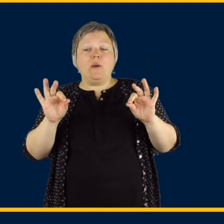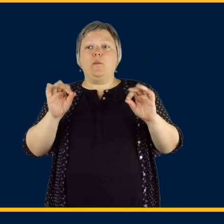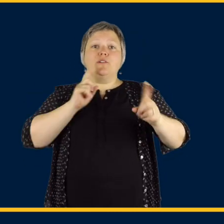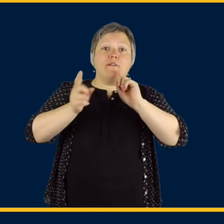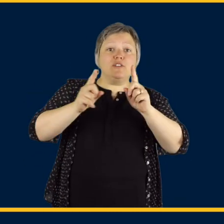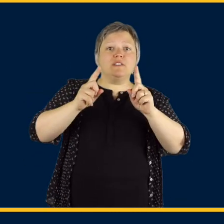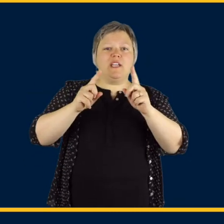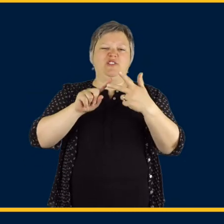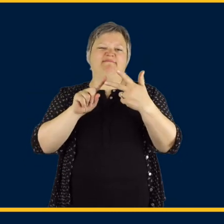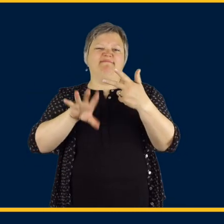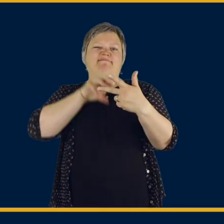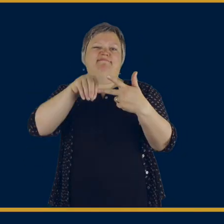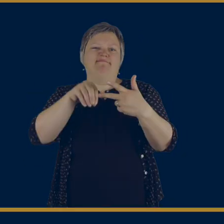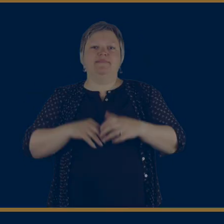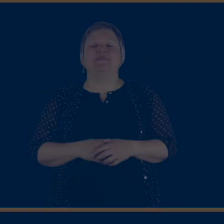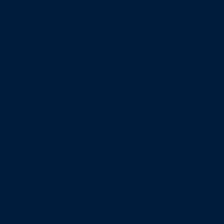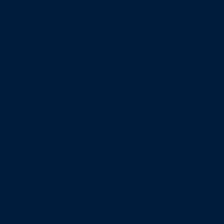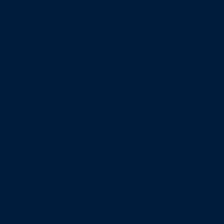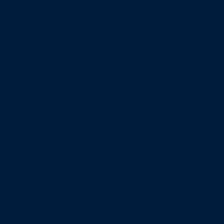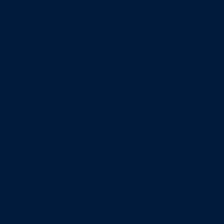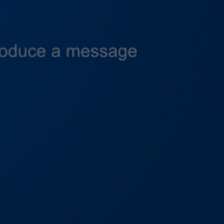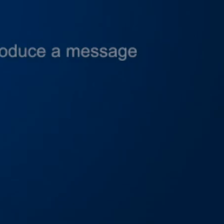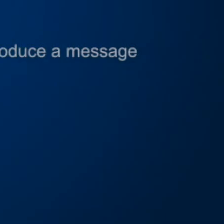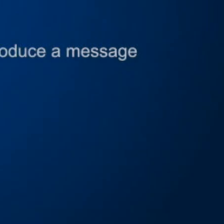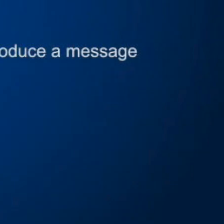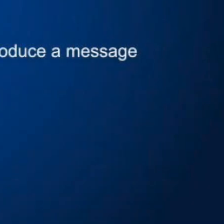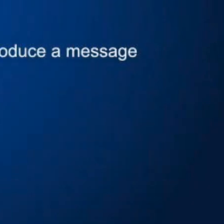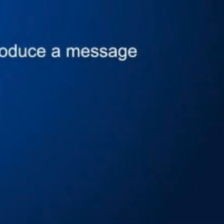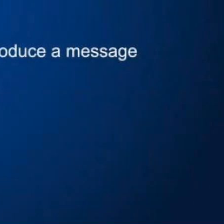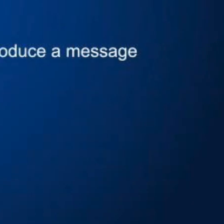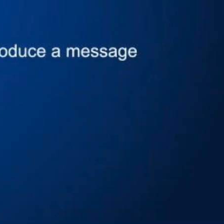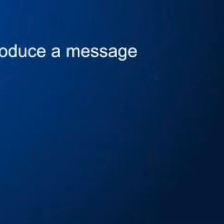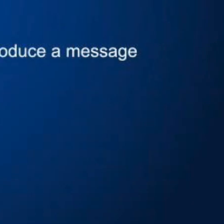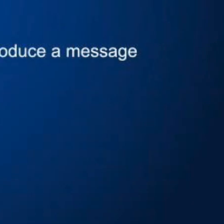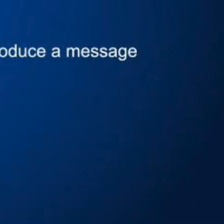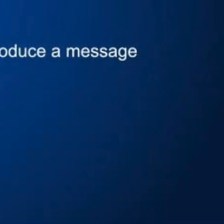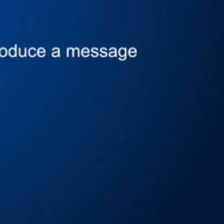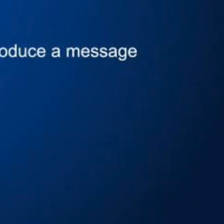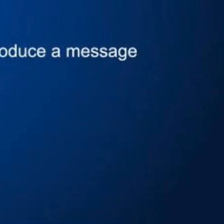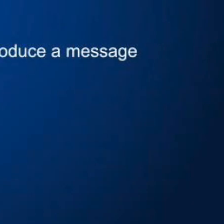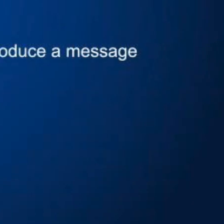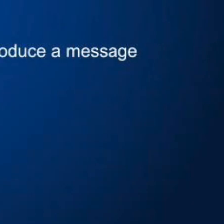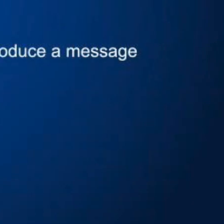and to understanding body language and conversation.